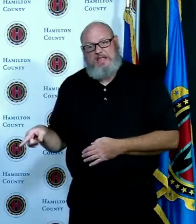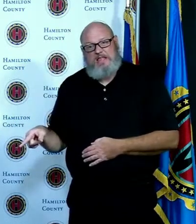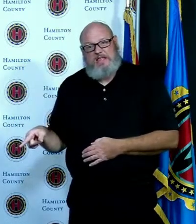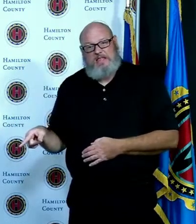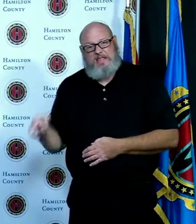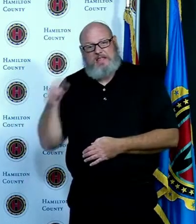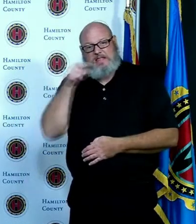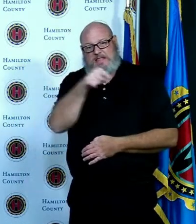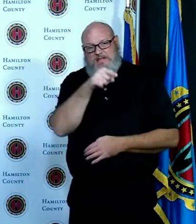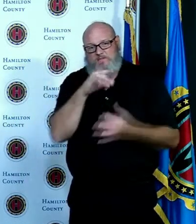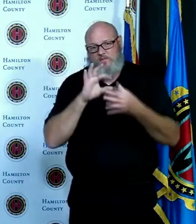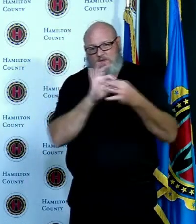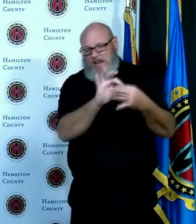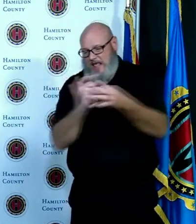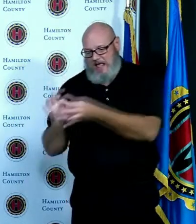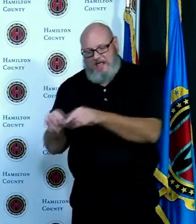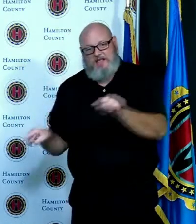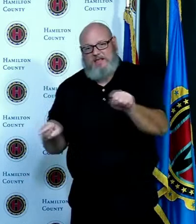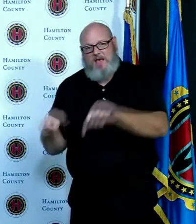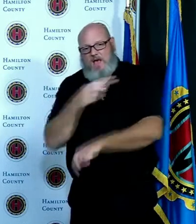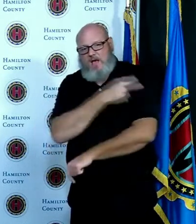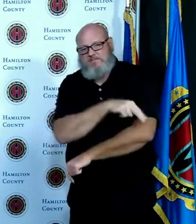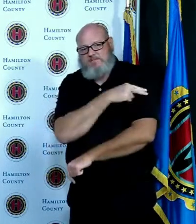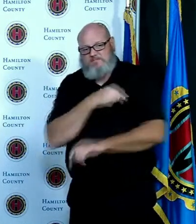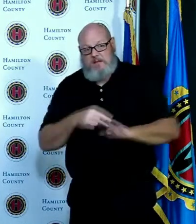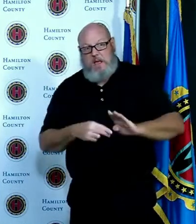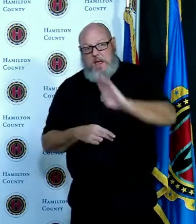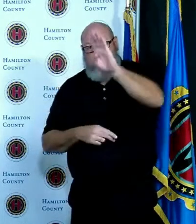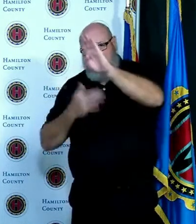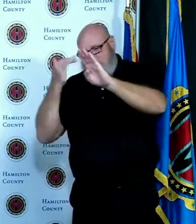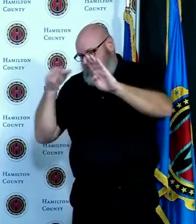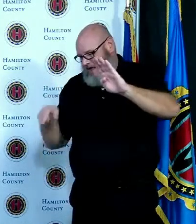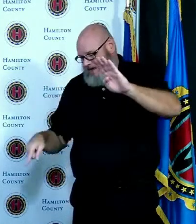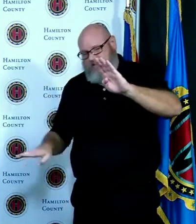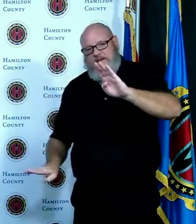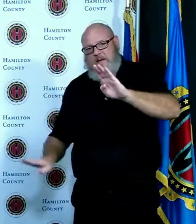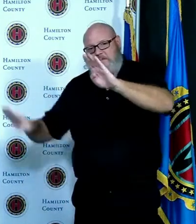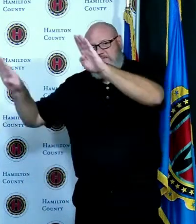very closely tied to our increases as our reproductive value we're continuing to see